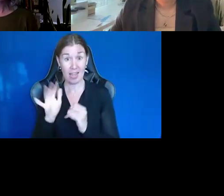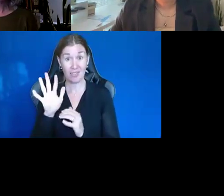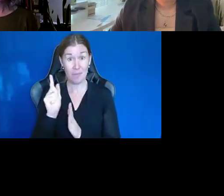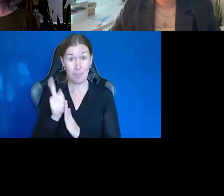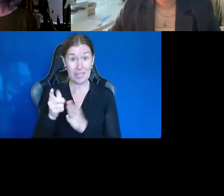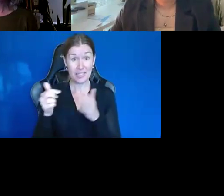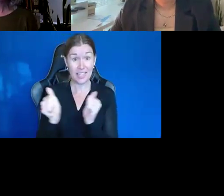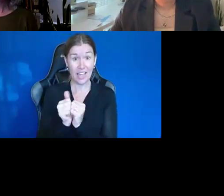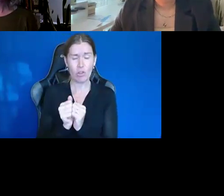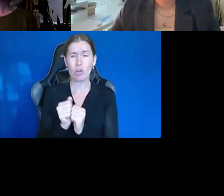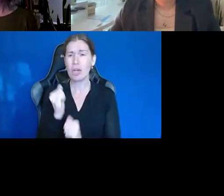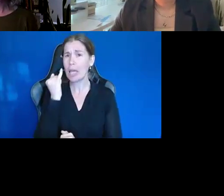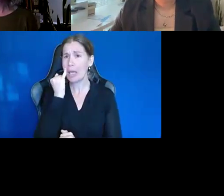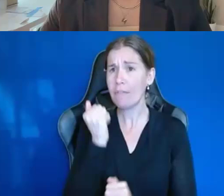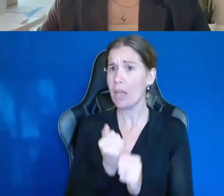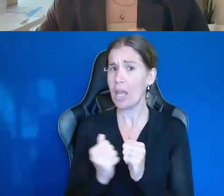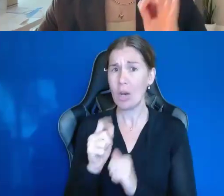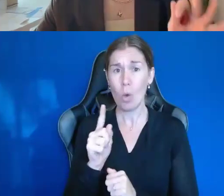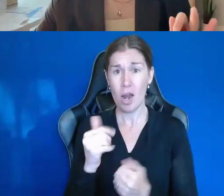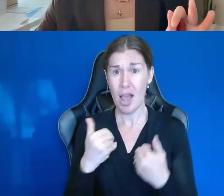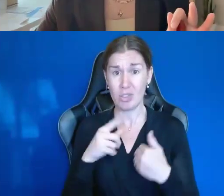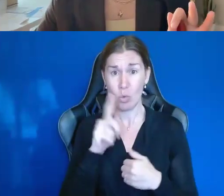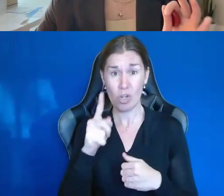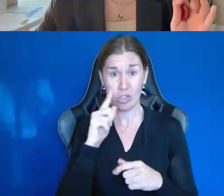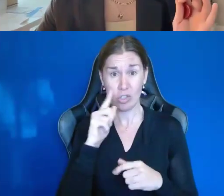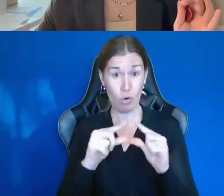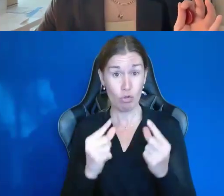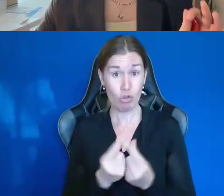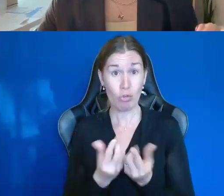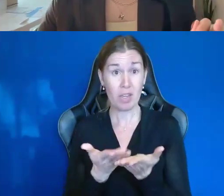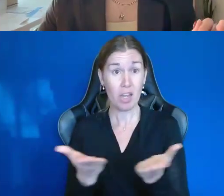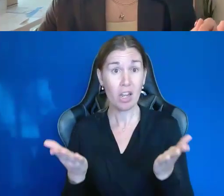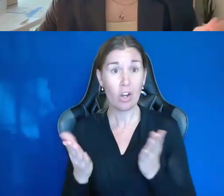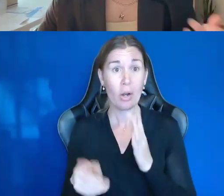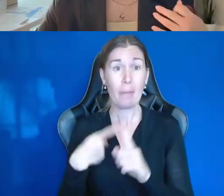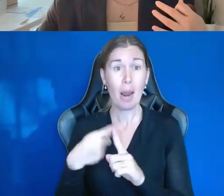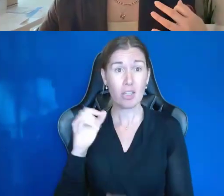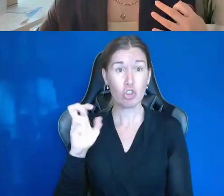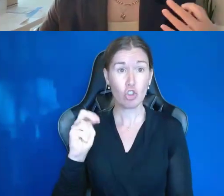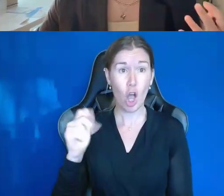that if anyone has questions for the group here, as well as Jonathan, this would be a